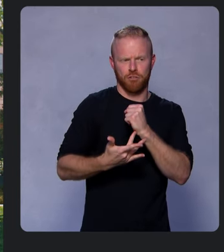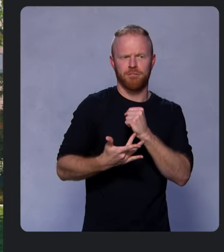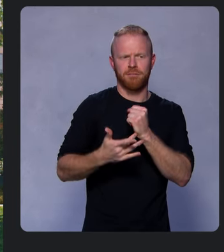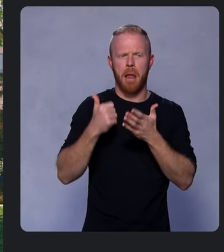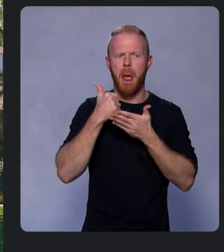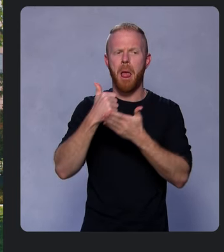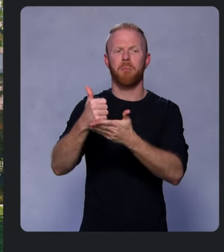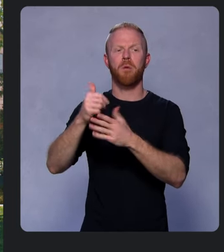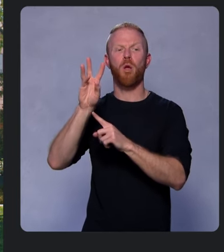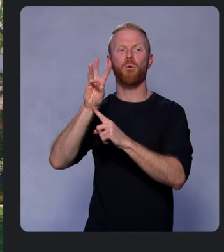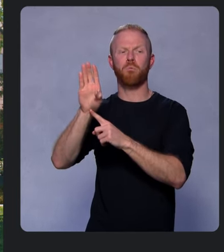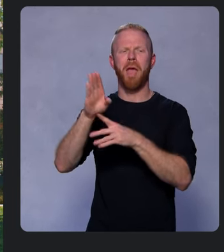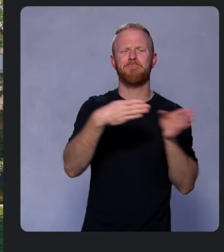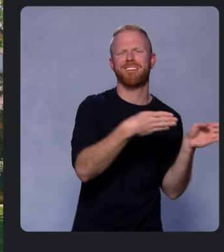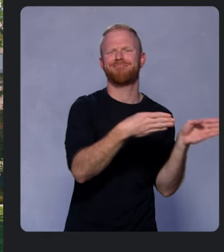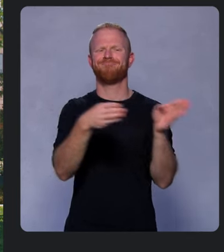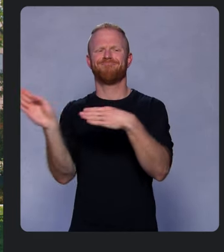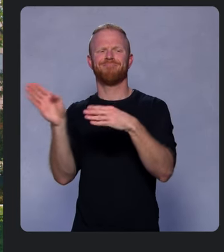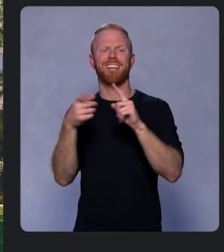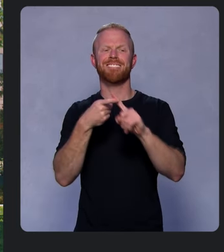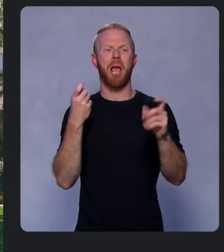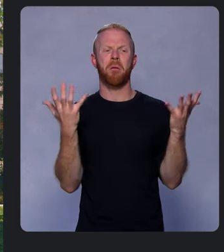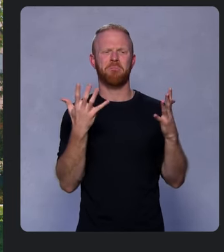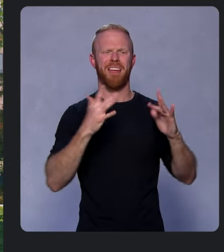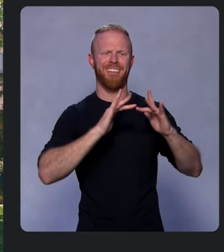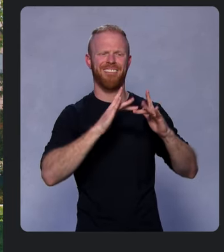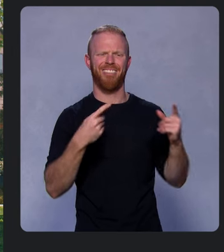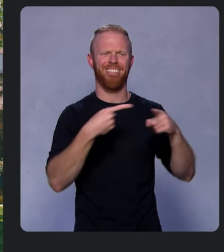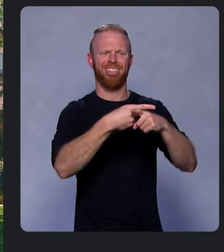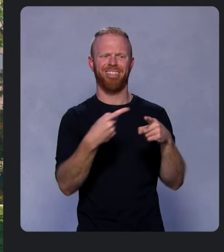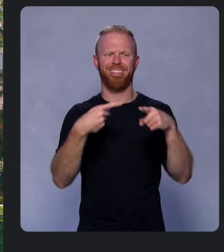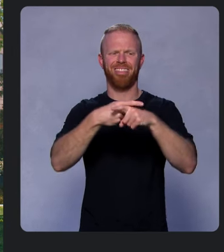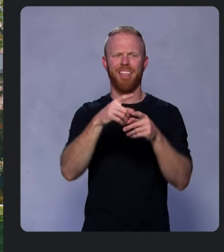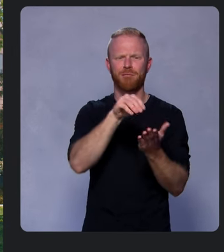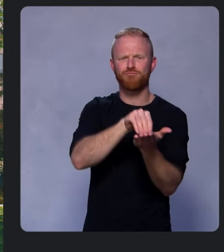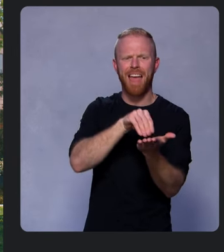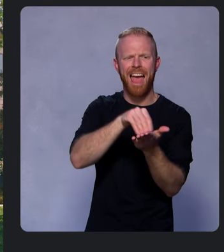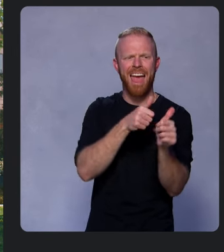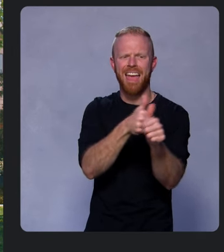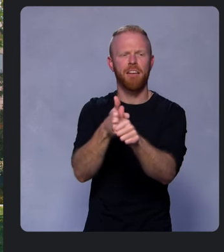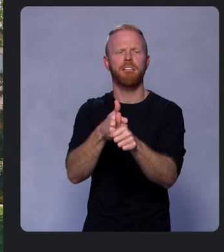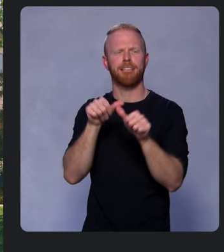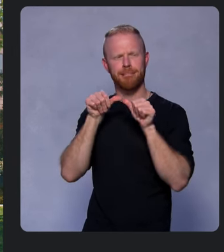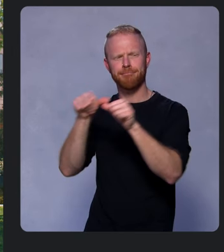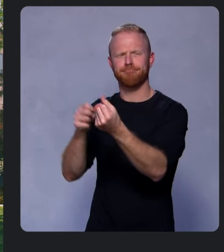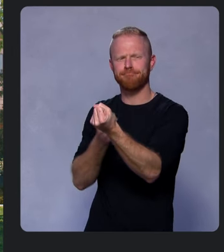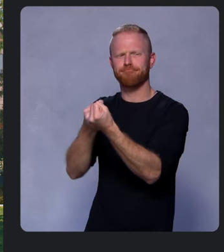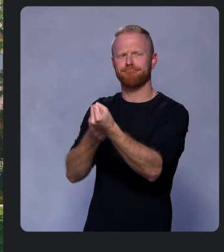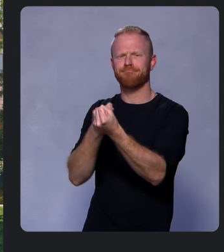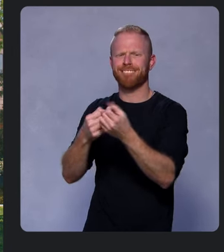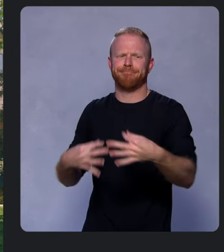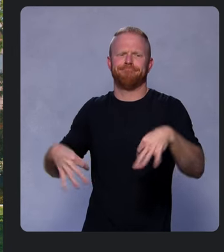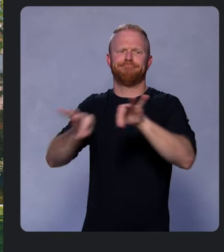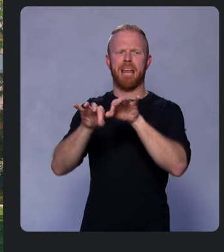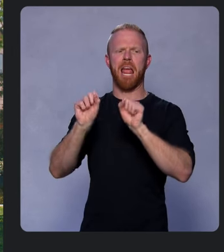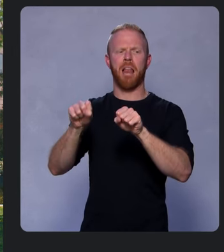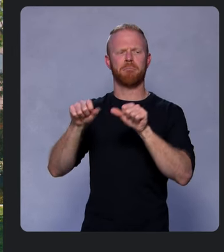from cross-site user tracking while continuing to support the critical capabilities that keep the web healthy.